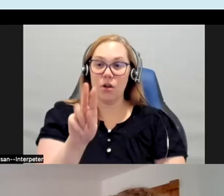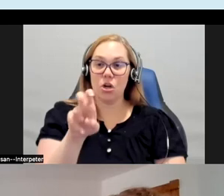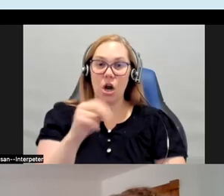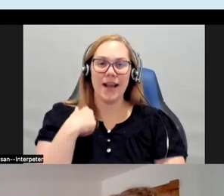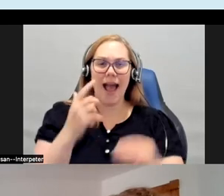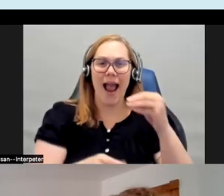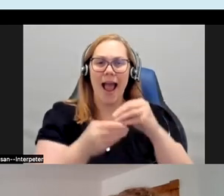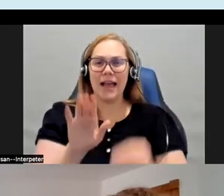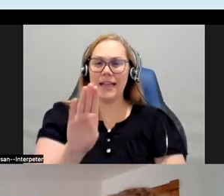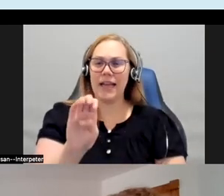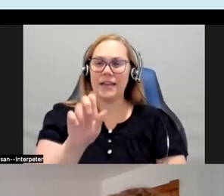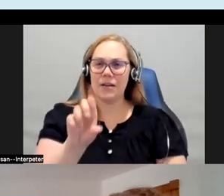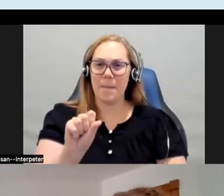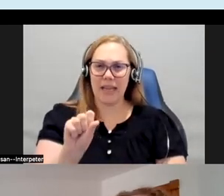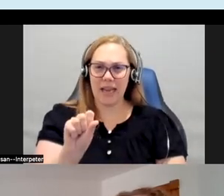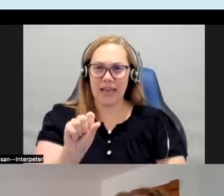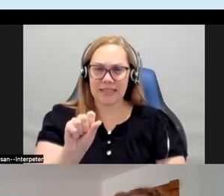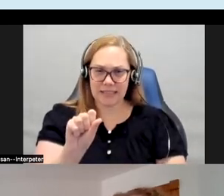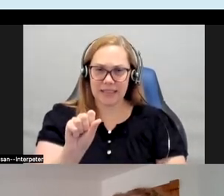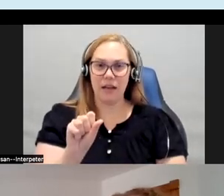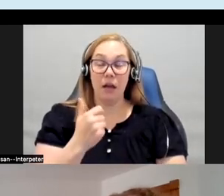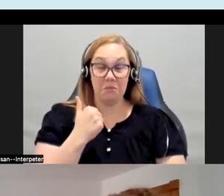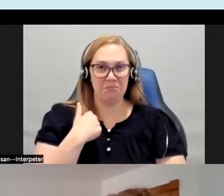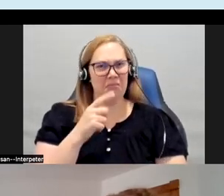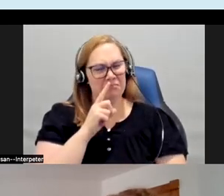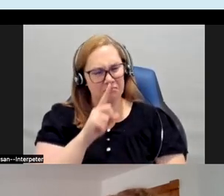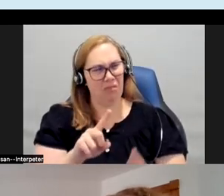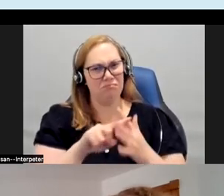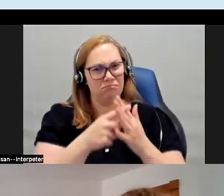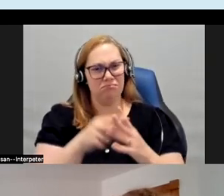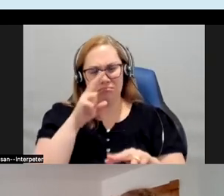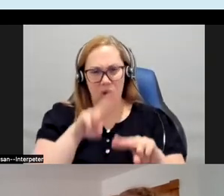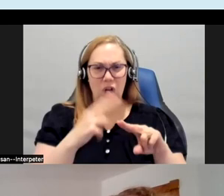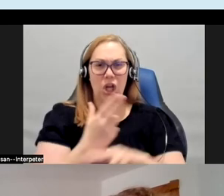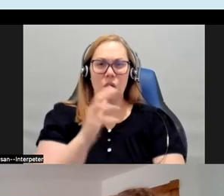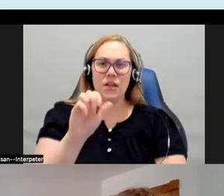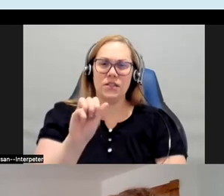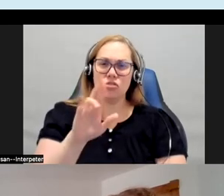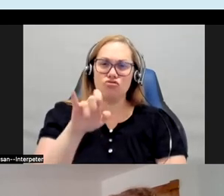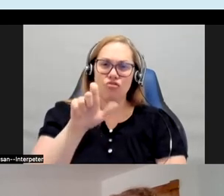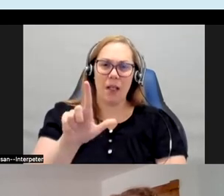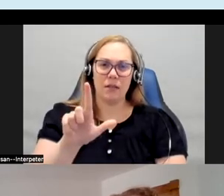this one as well and I really started having fun with it using the acrylic paint pens again